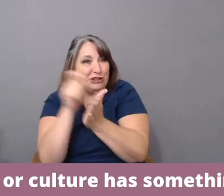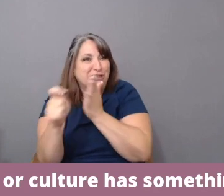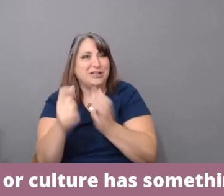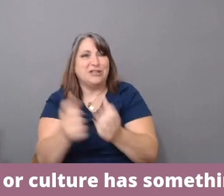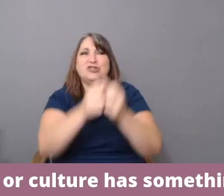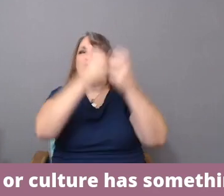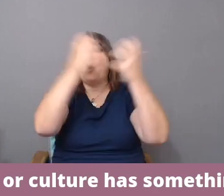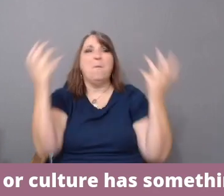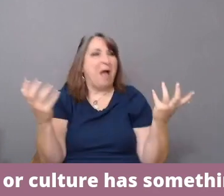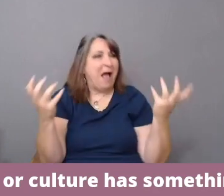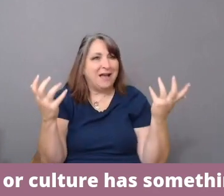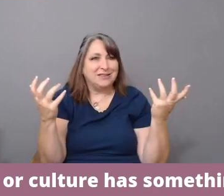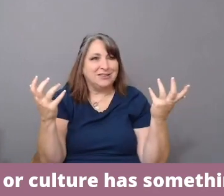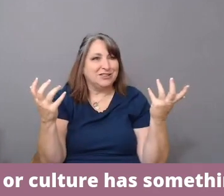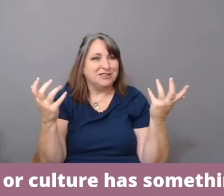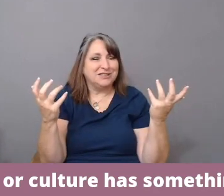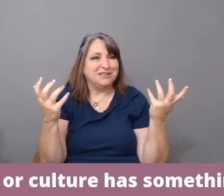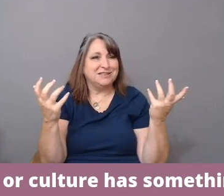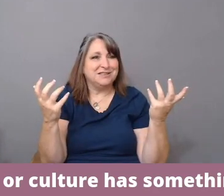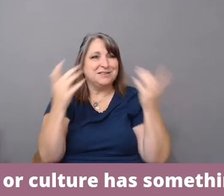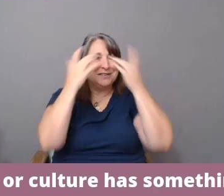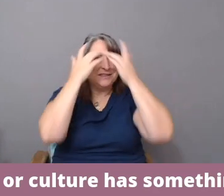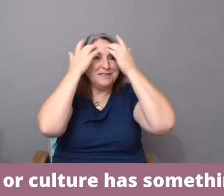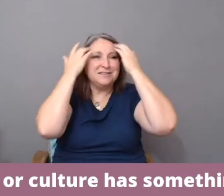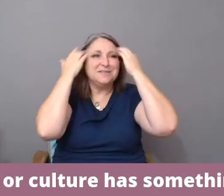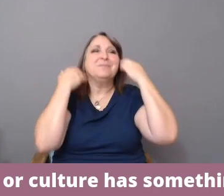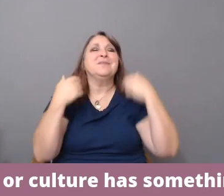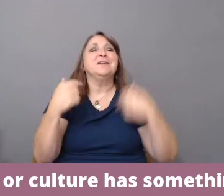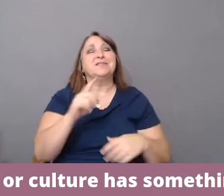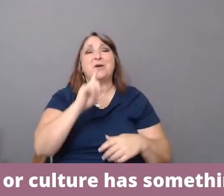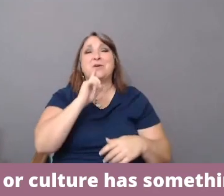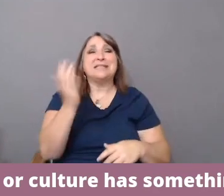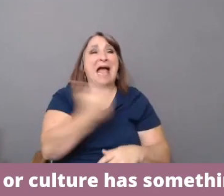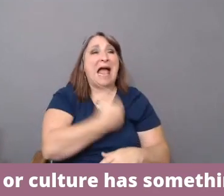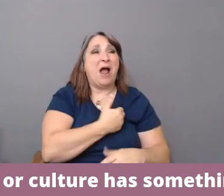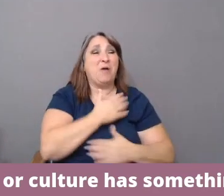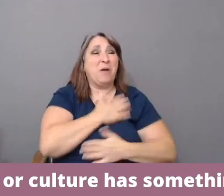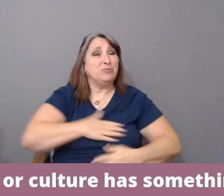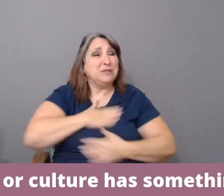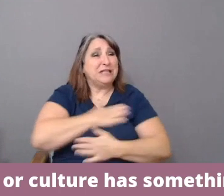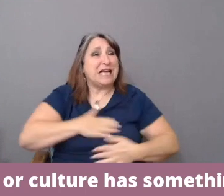So I would say it's our appreciation and empathy and diversity.